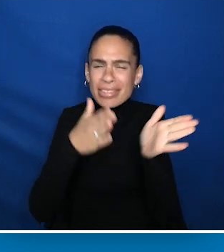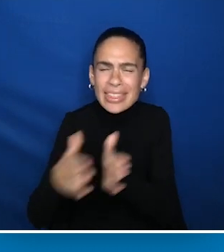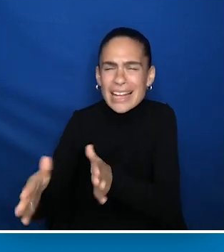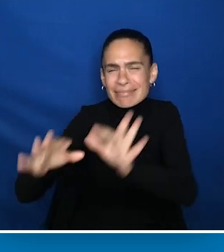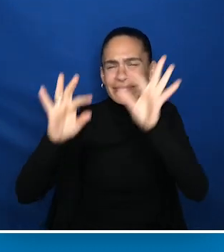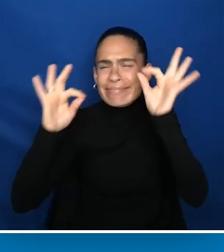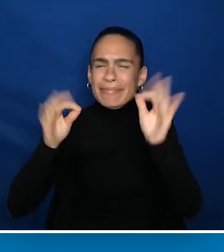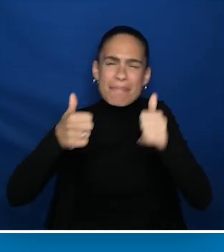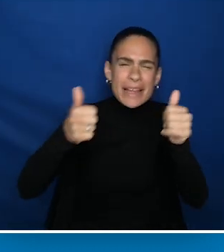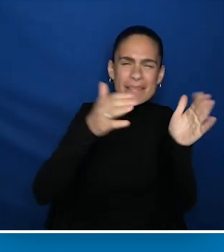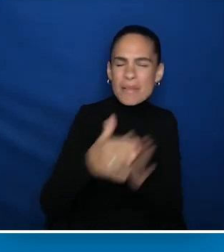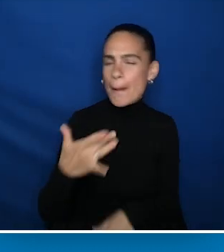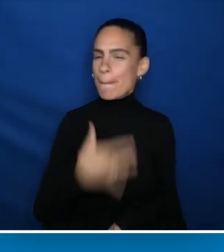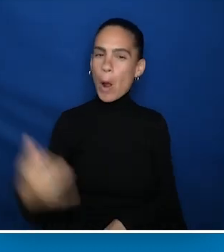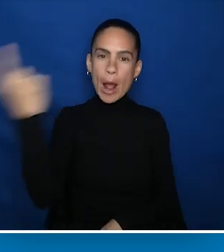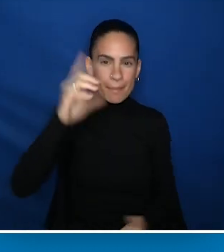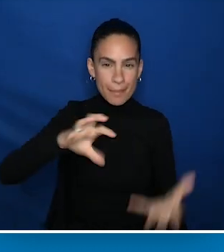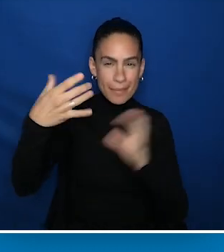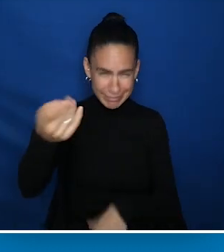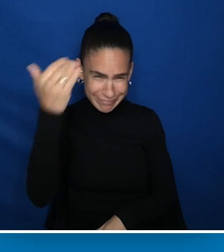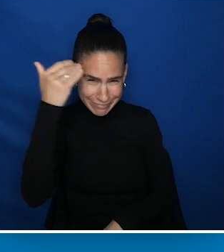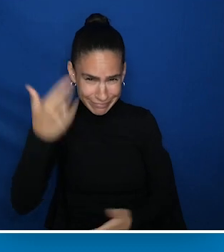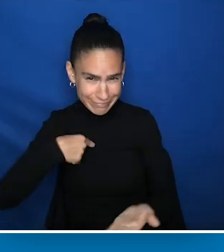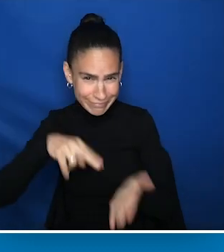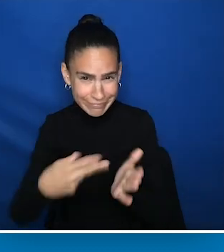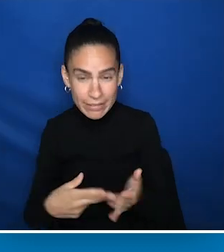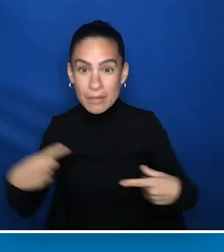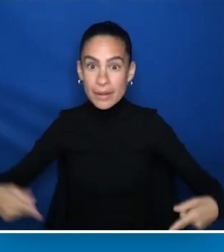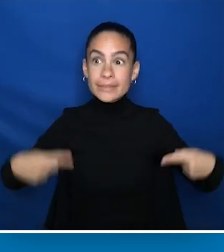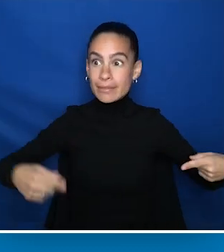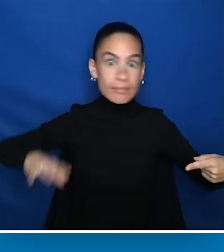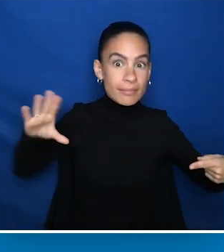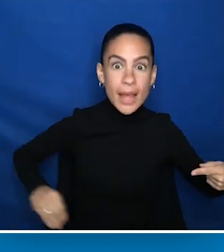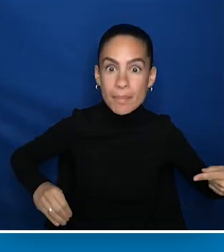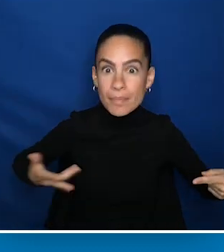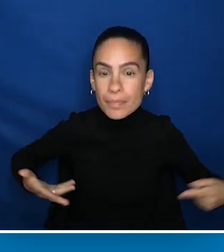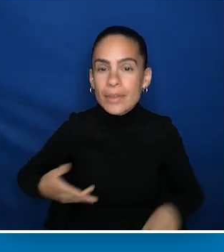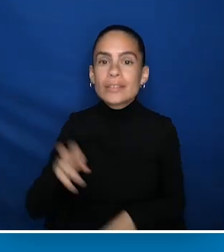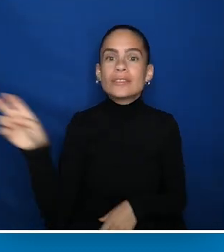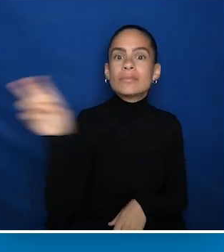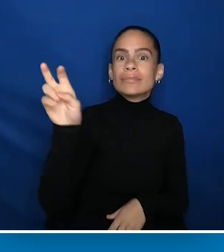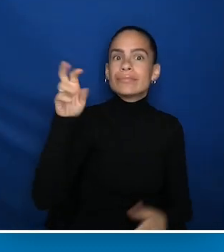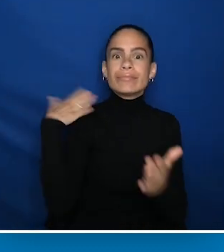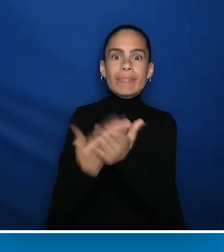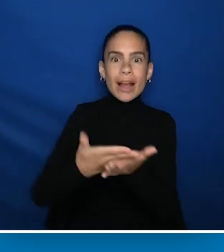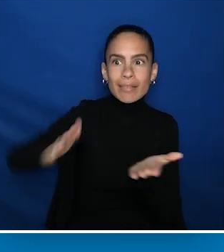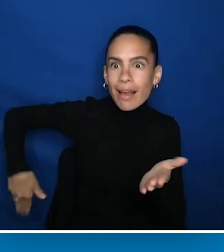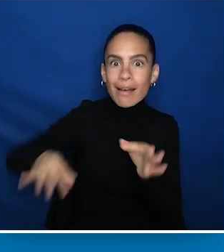the best, most carefully thought out plans, something will always go wrong. I bet you know what I mean. Flat tire on a wheelchair?